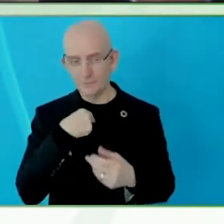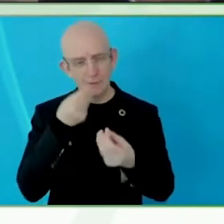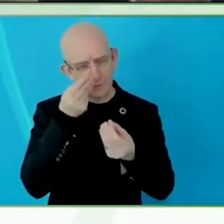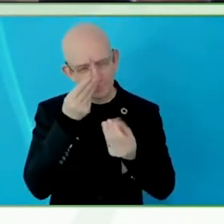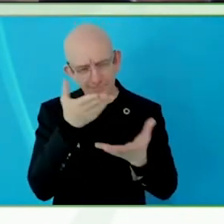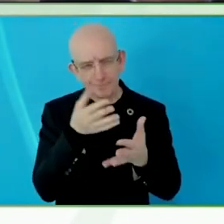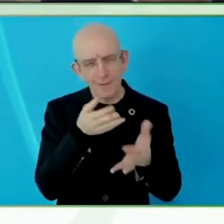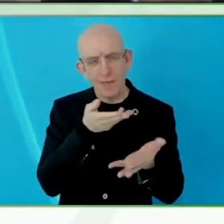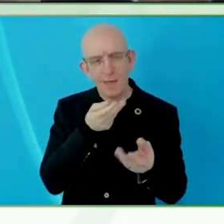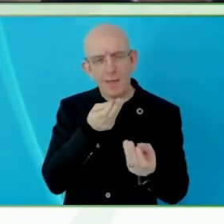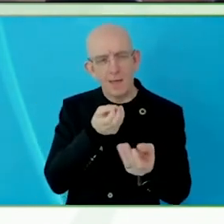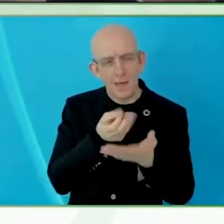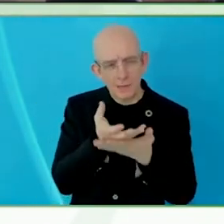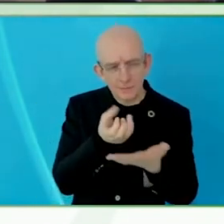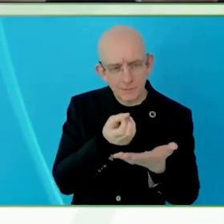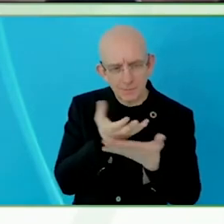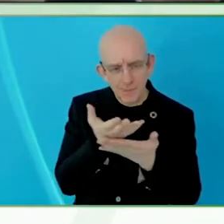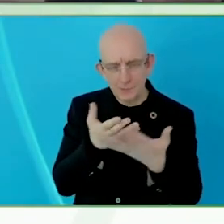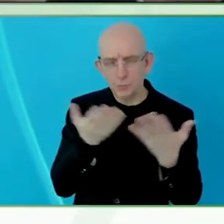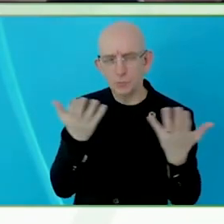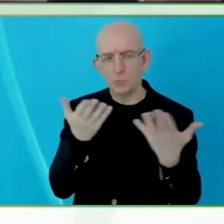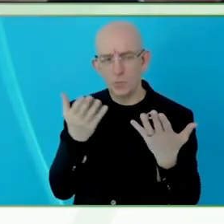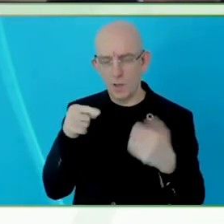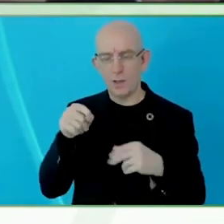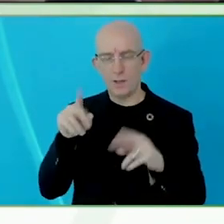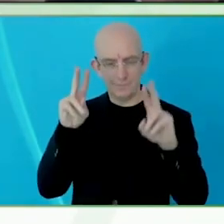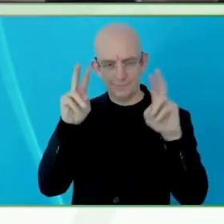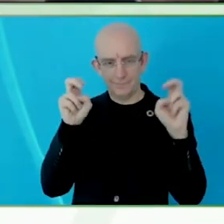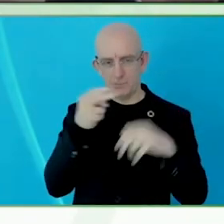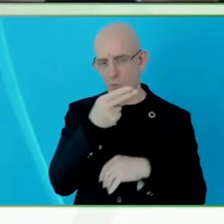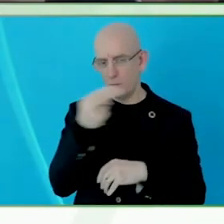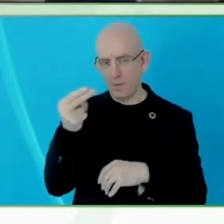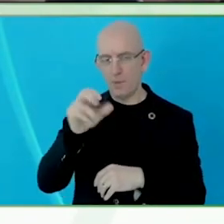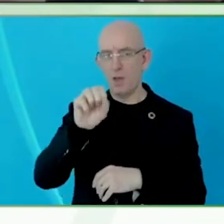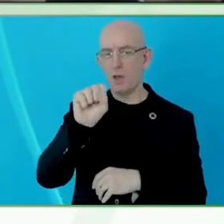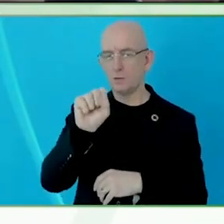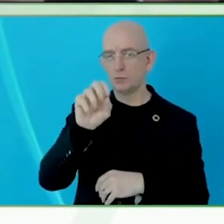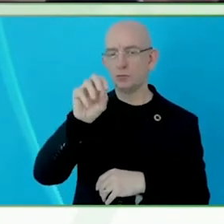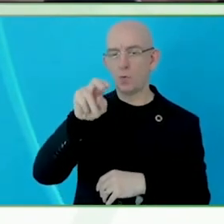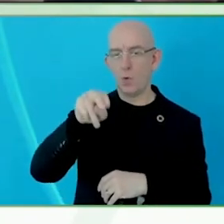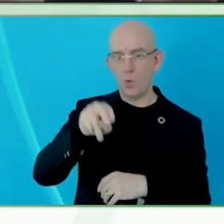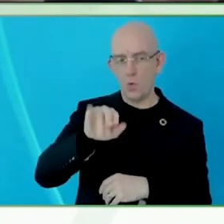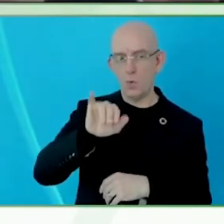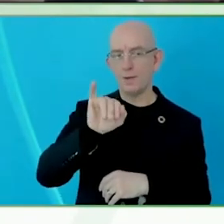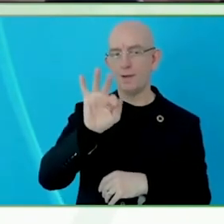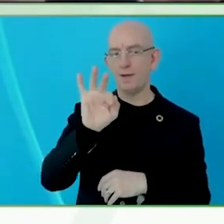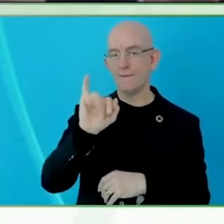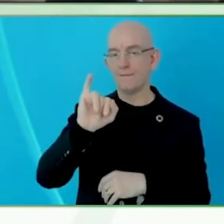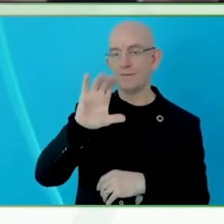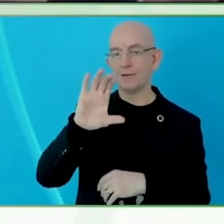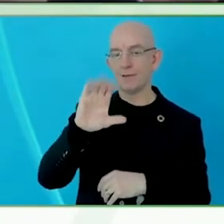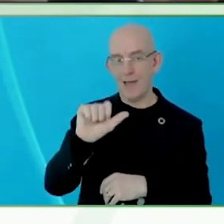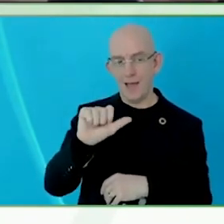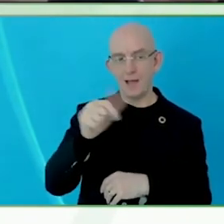It will be the analogue for data visualization -- visualization of intensity numbers.